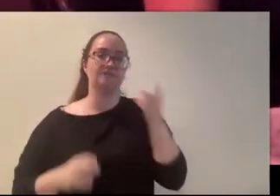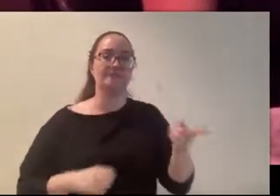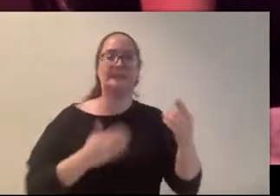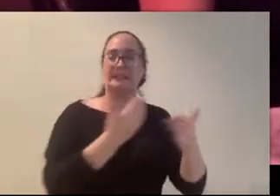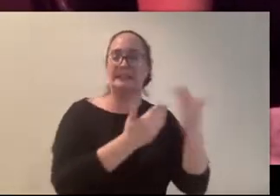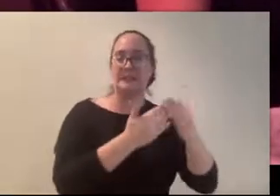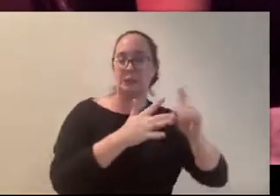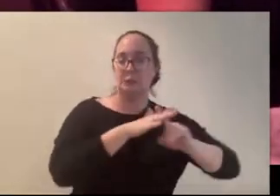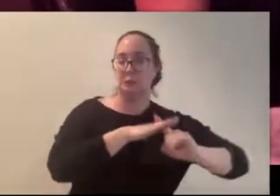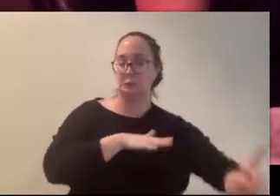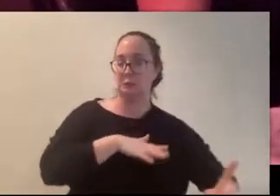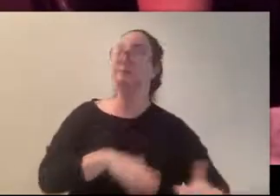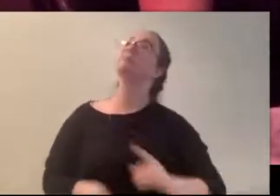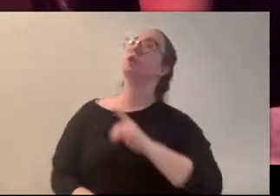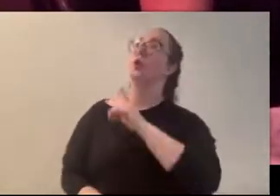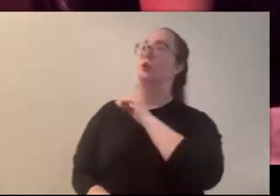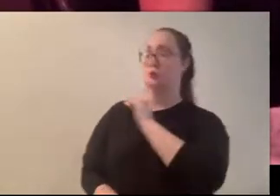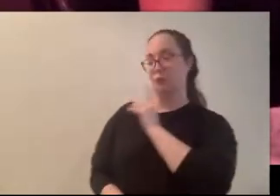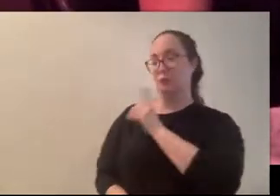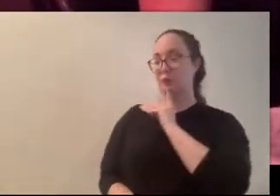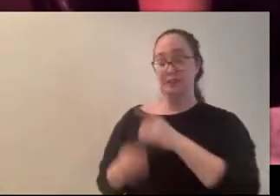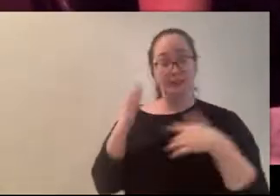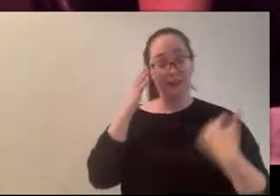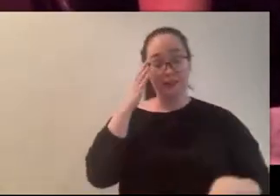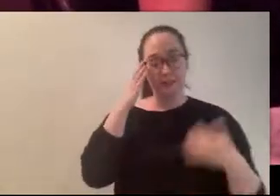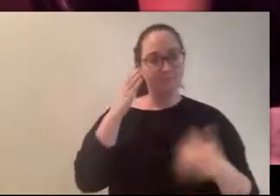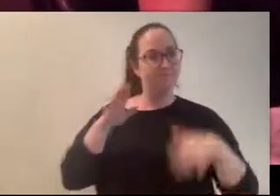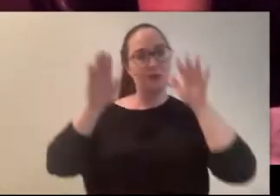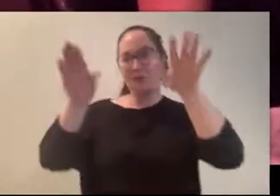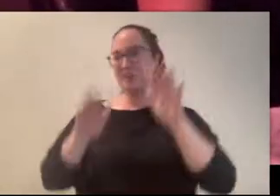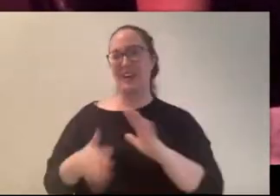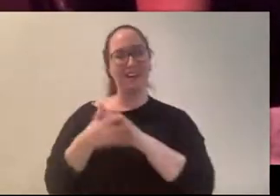that's true that's.. true.. that was a great story, Carly that was a really really good